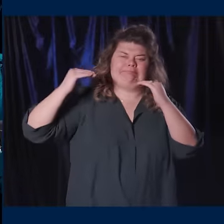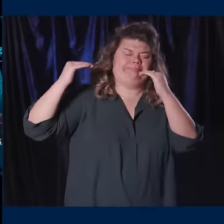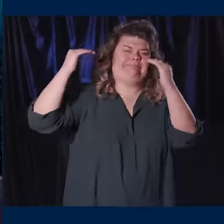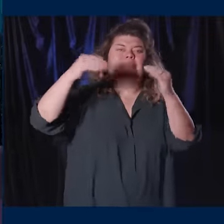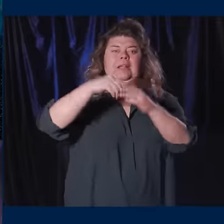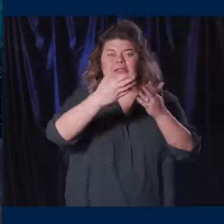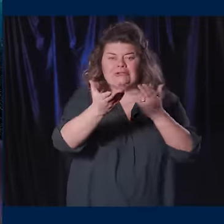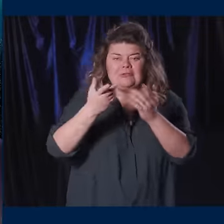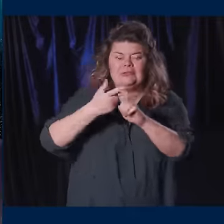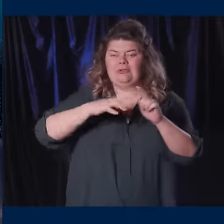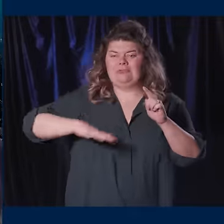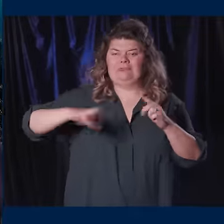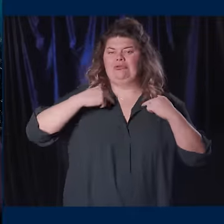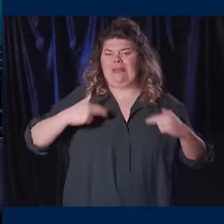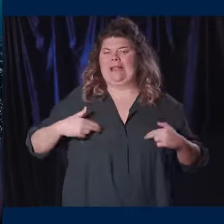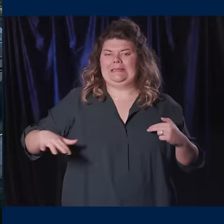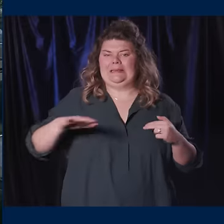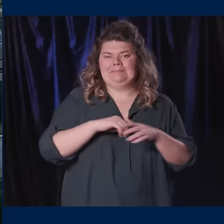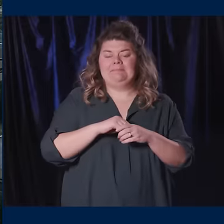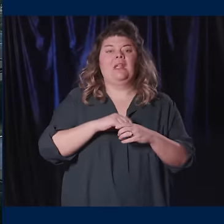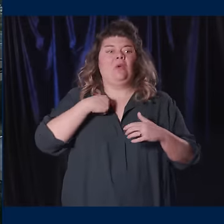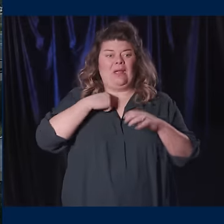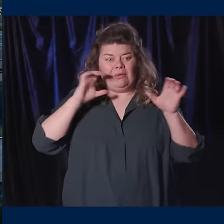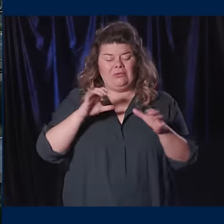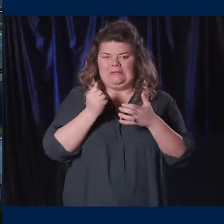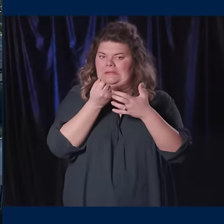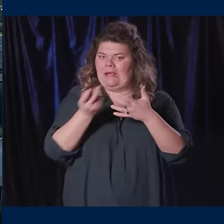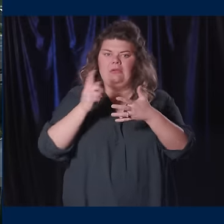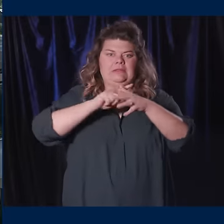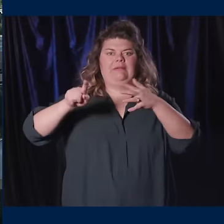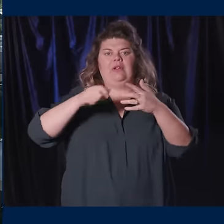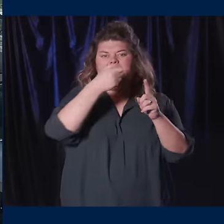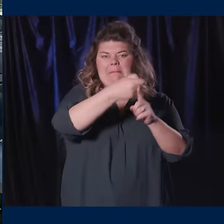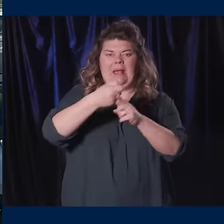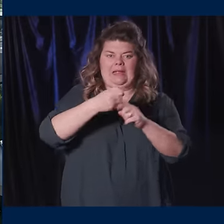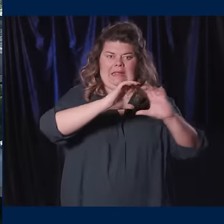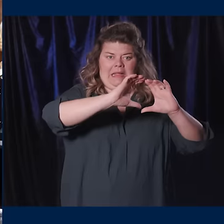in service to humanity. We will do so in several impact areas including: